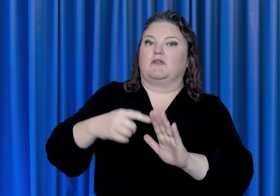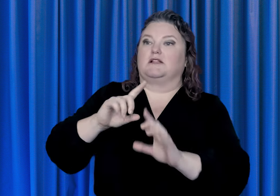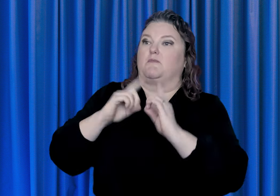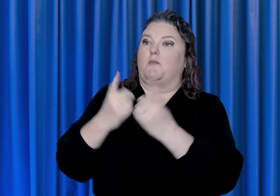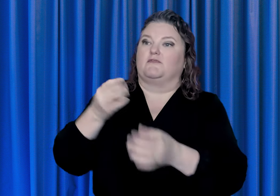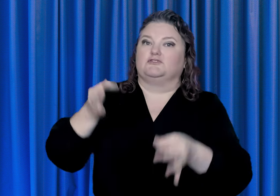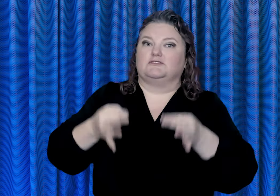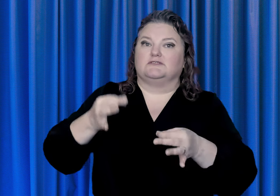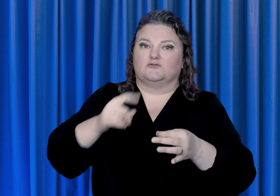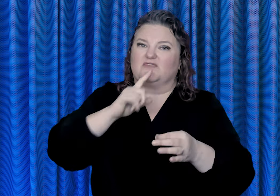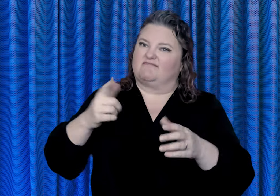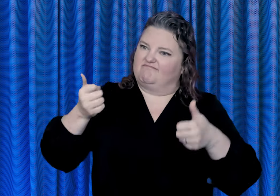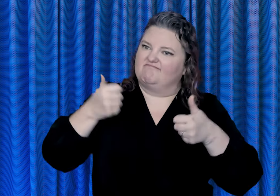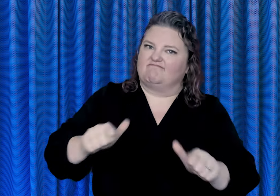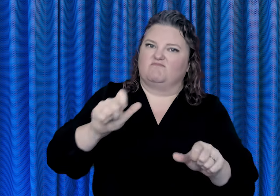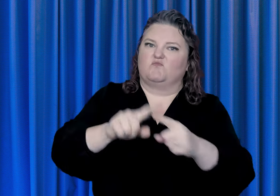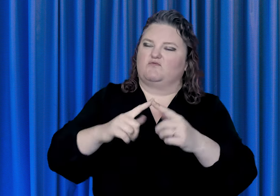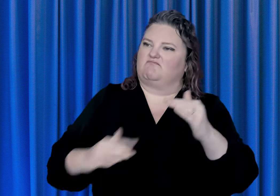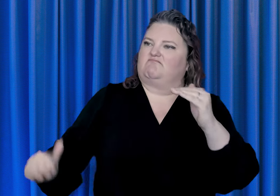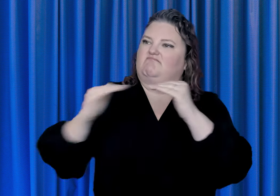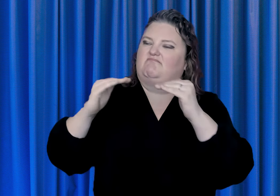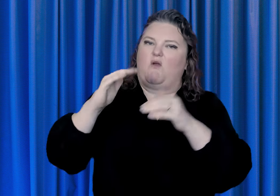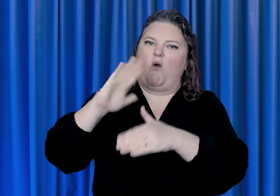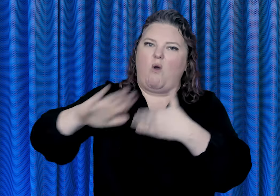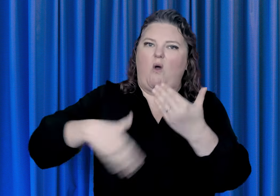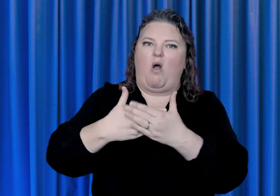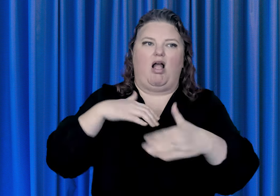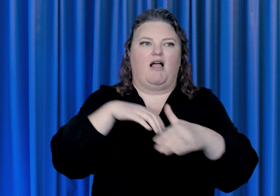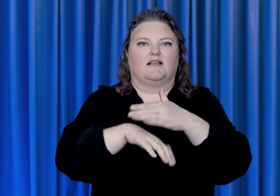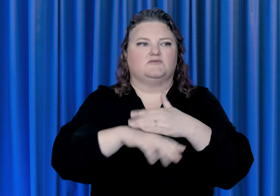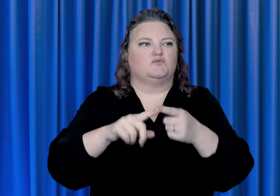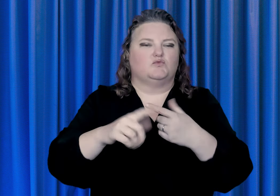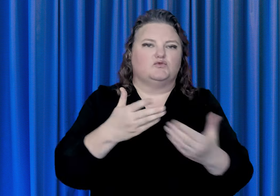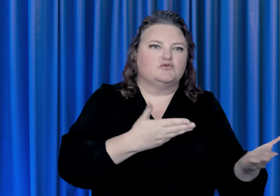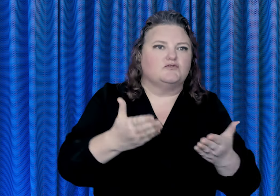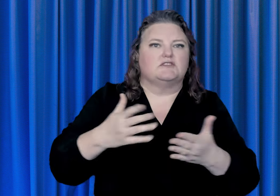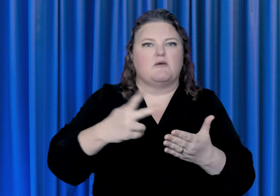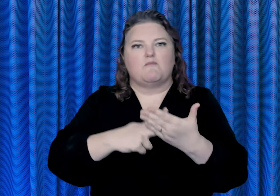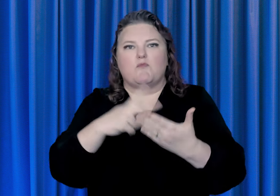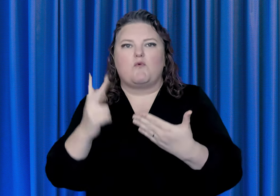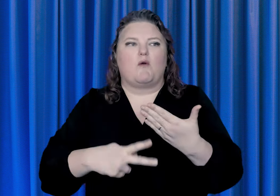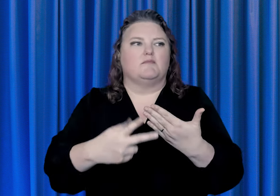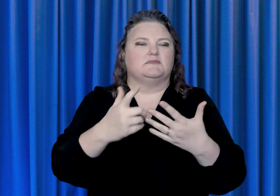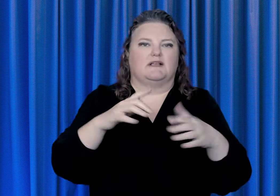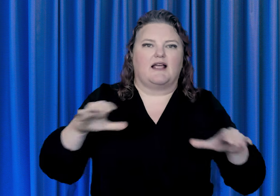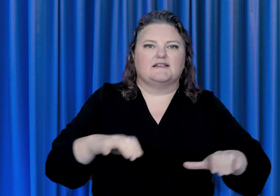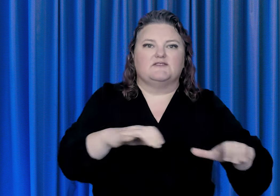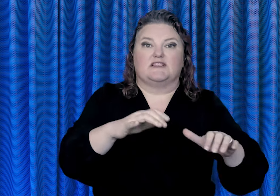denied access to government services, programs, or activities because of a disability,” said Attorney